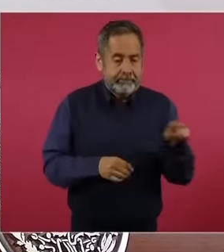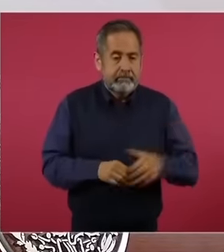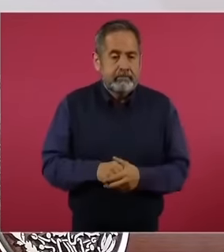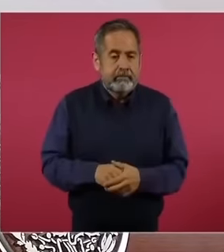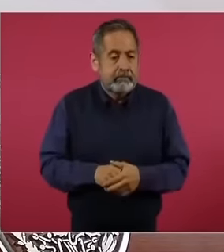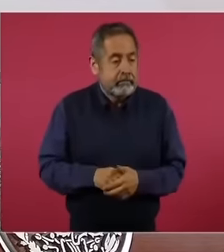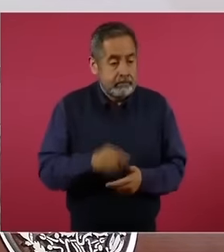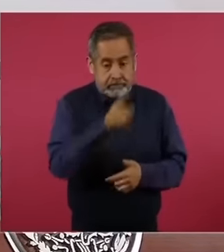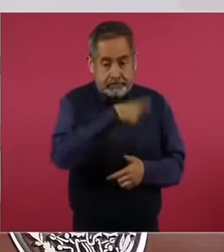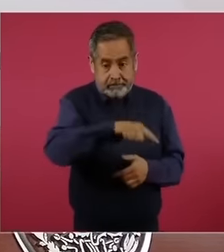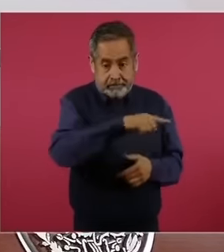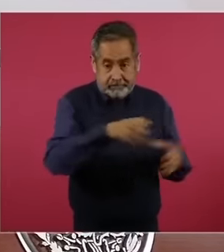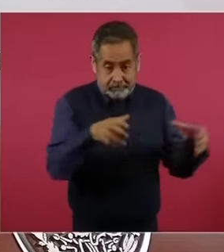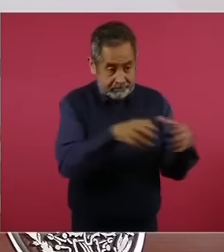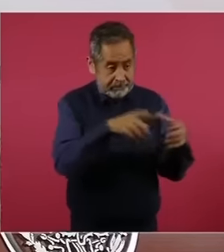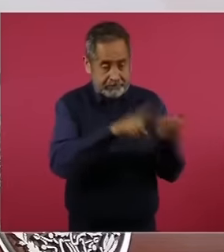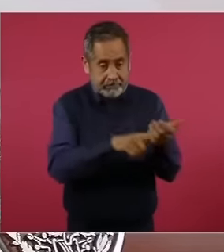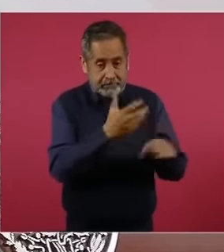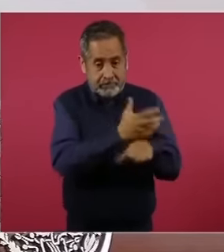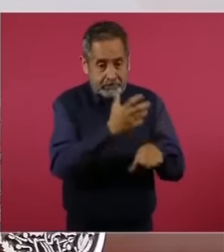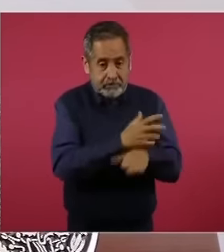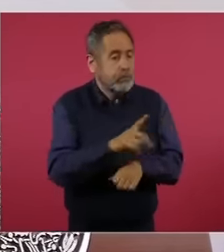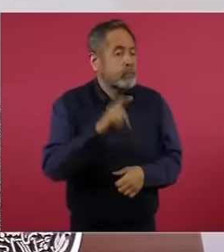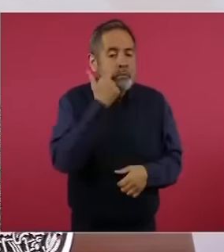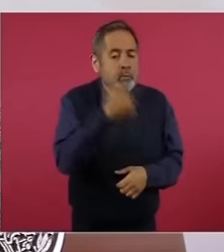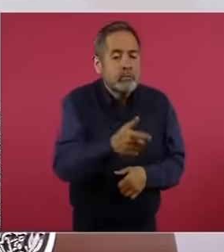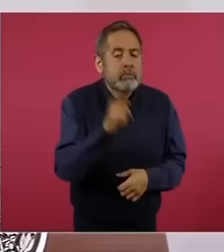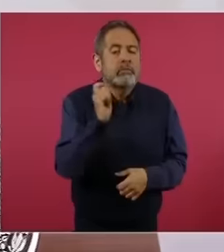want to pay